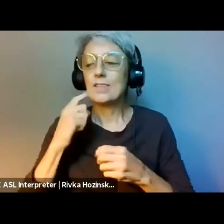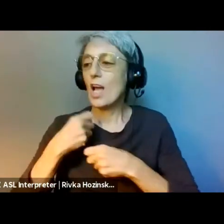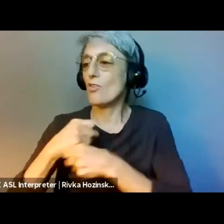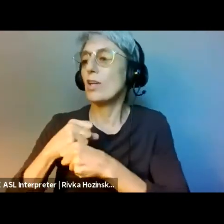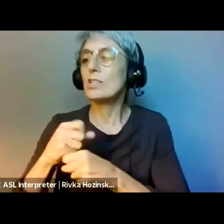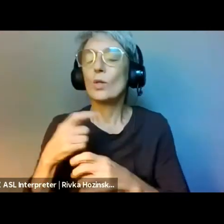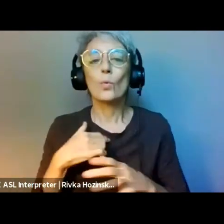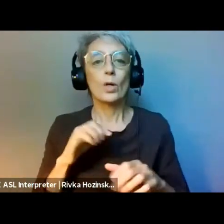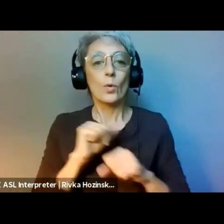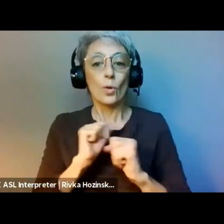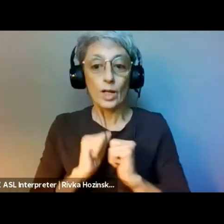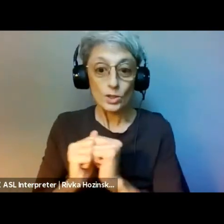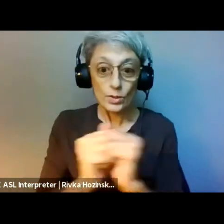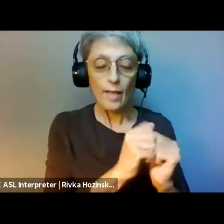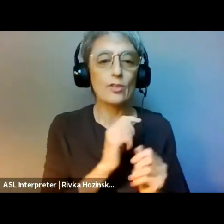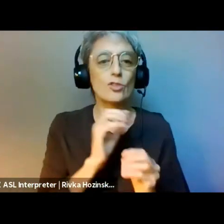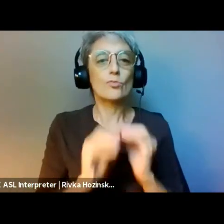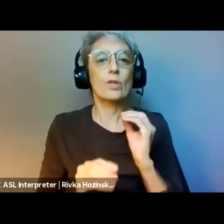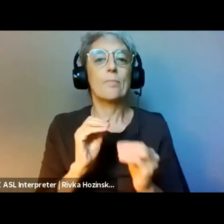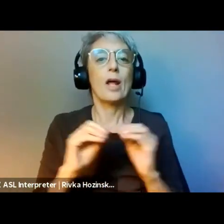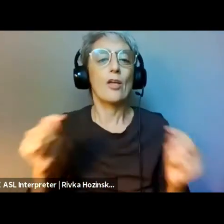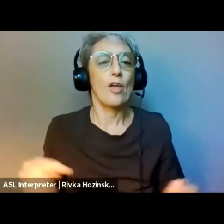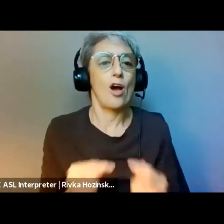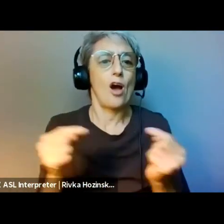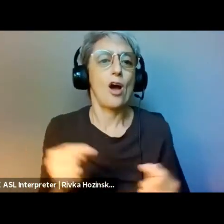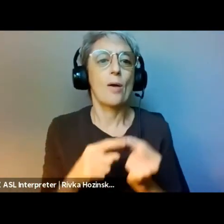it is an opportunity to repair what we have taken without permission.